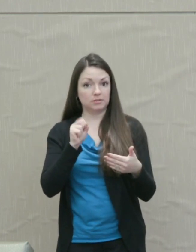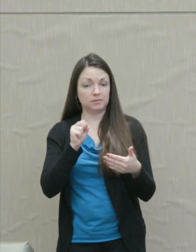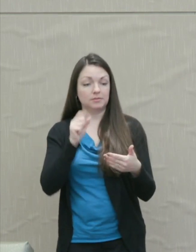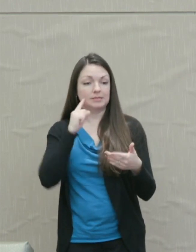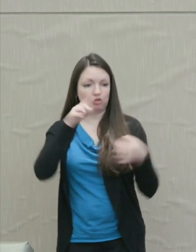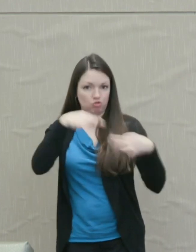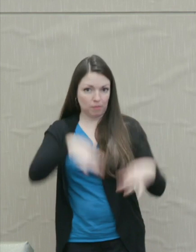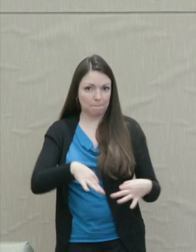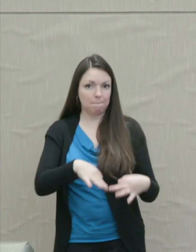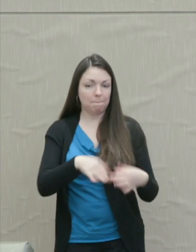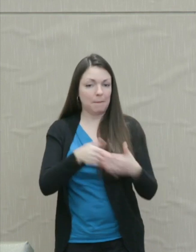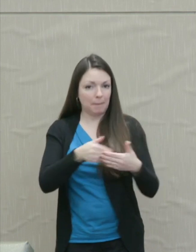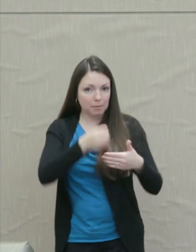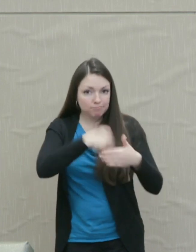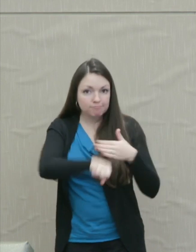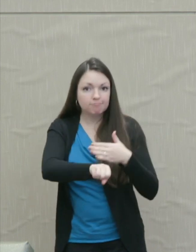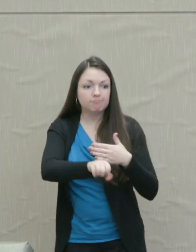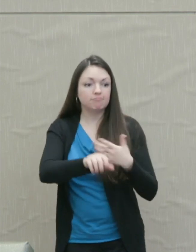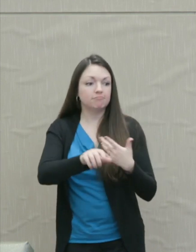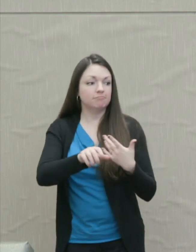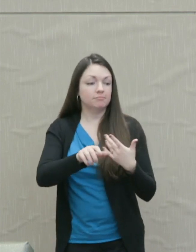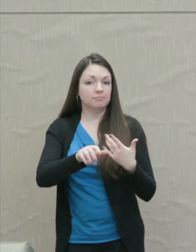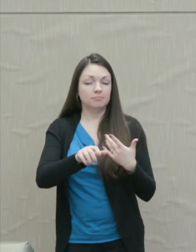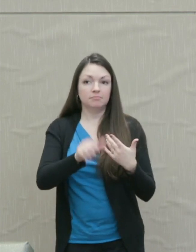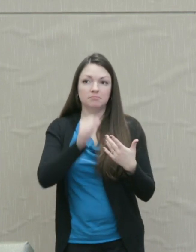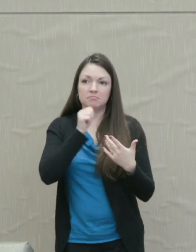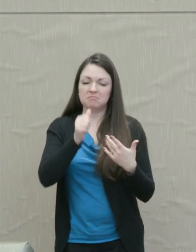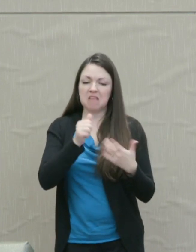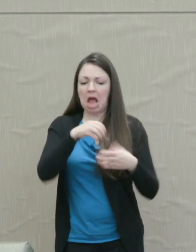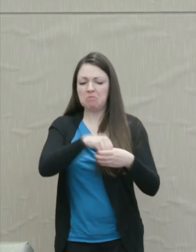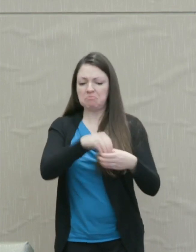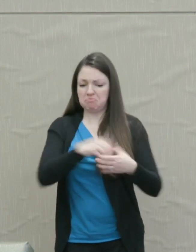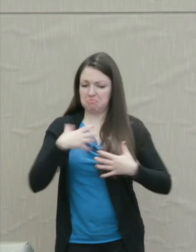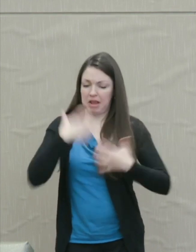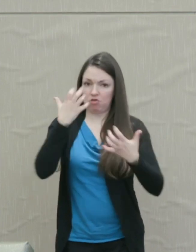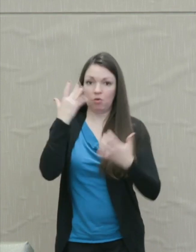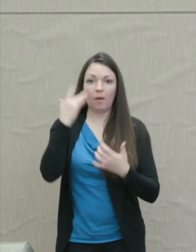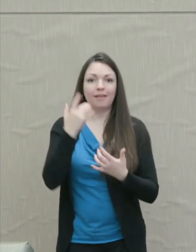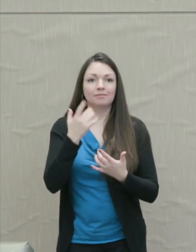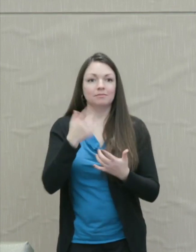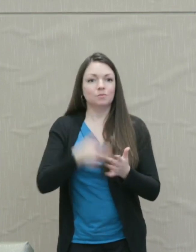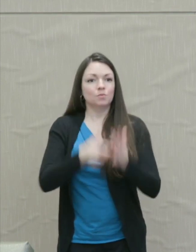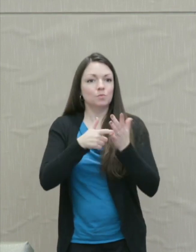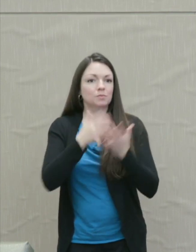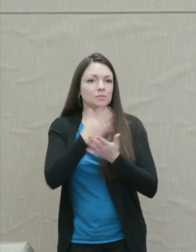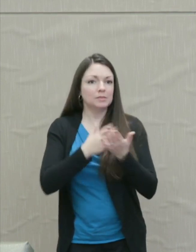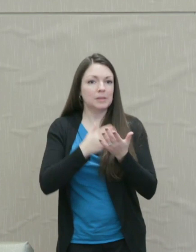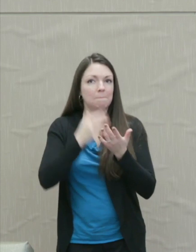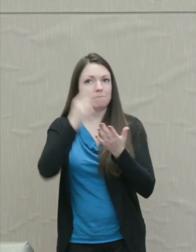So babies at birth don't have anger as such because anger requires causal thinking.